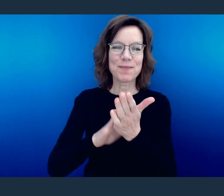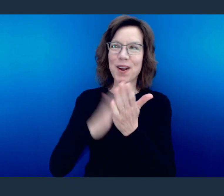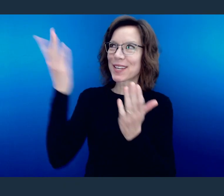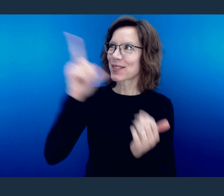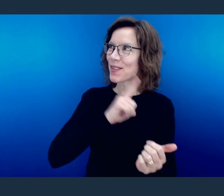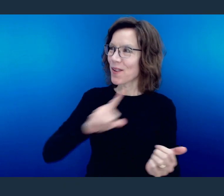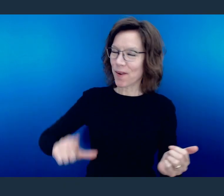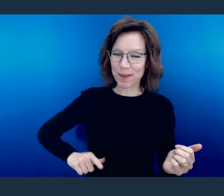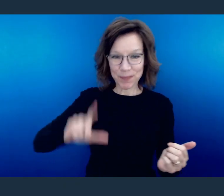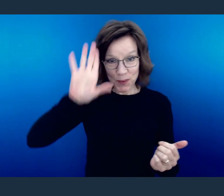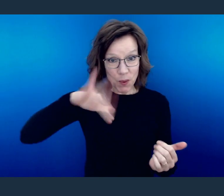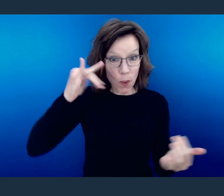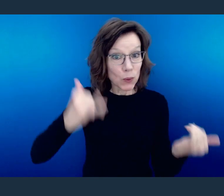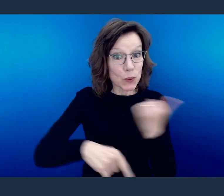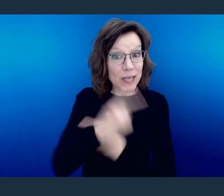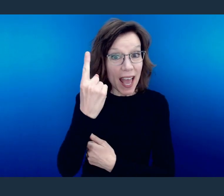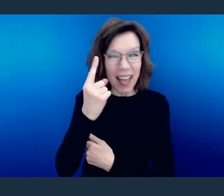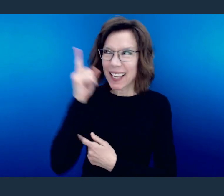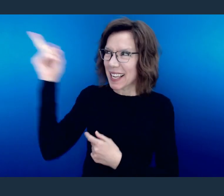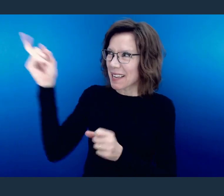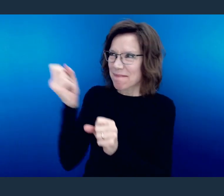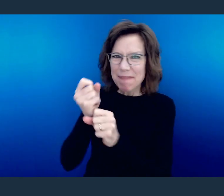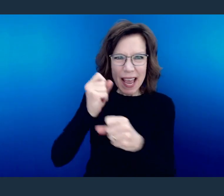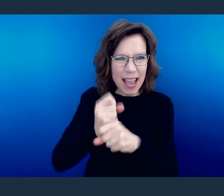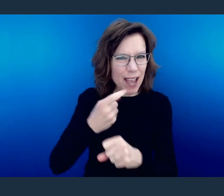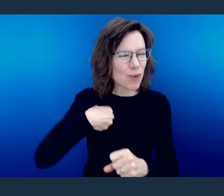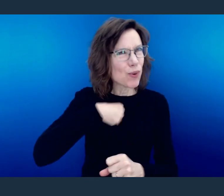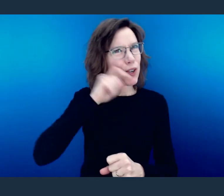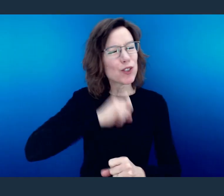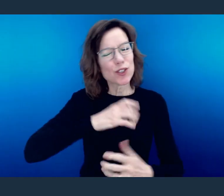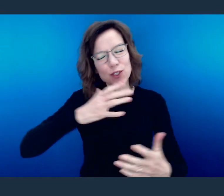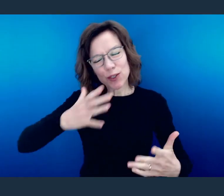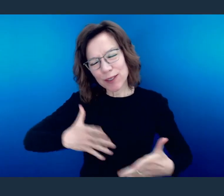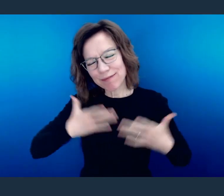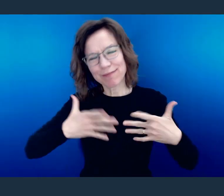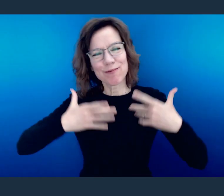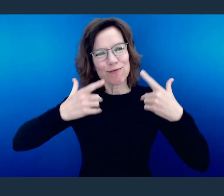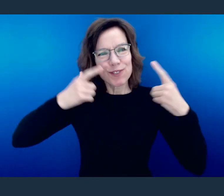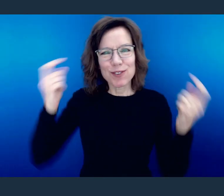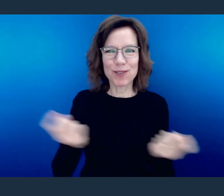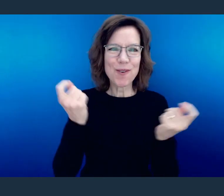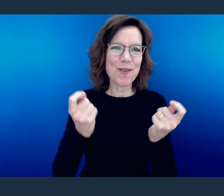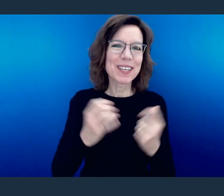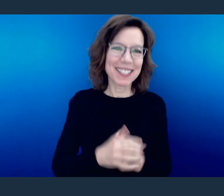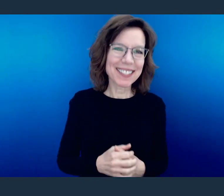Praise the Lord. This is the day the Lord has made. Let us rejoice and be glad in it.